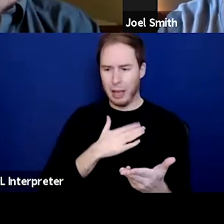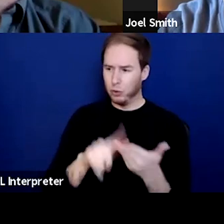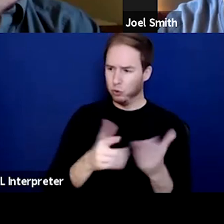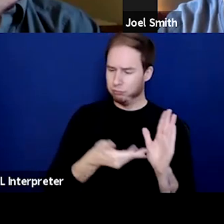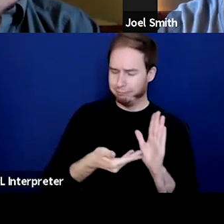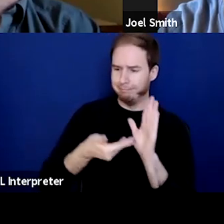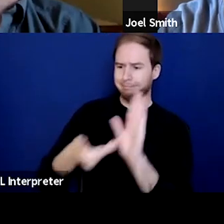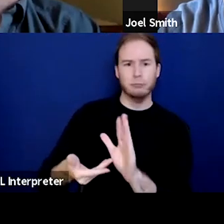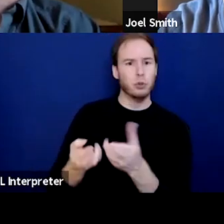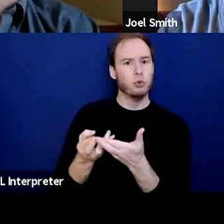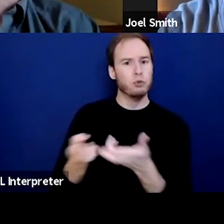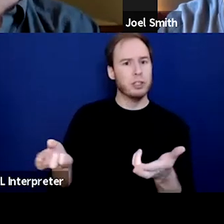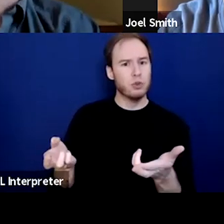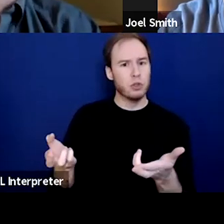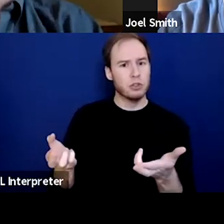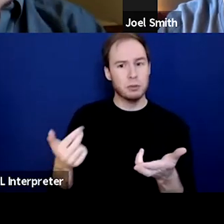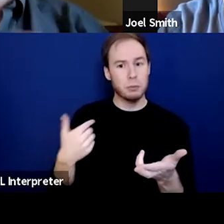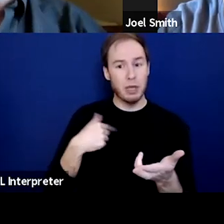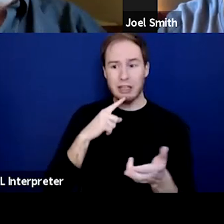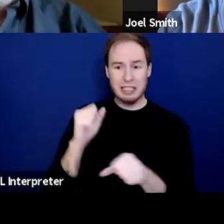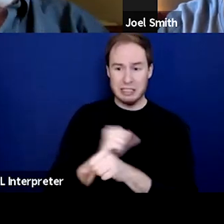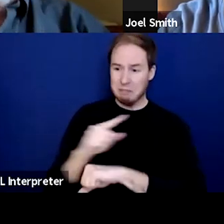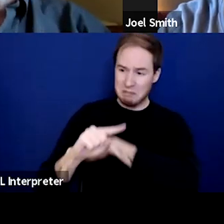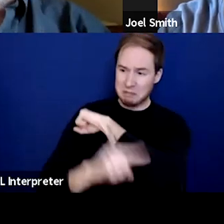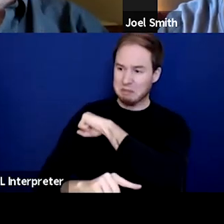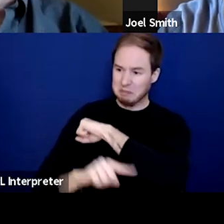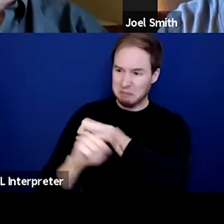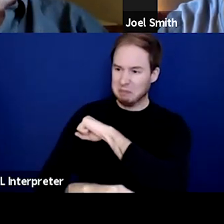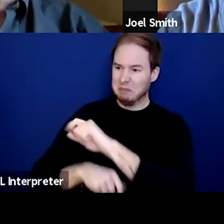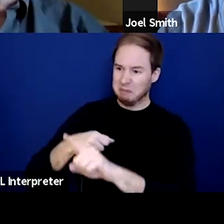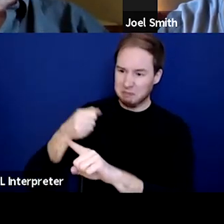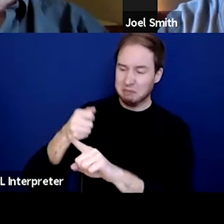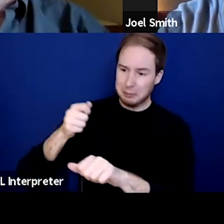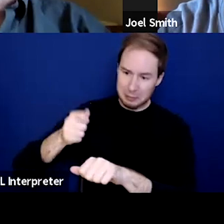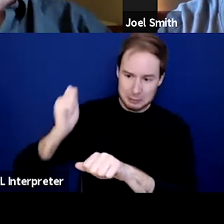But I'm not going to pound them down and punitively punish them